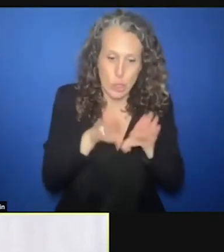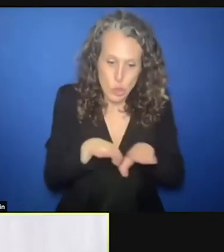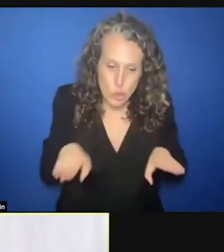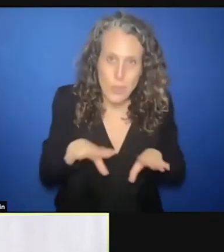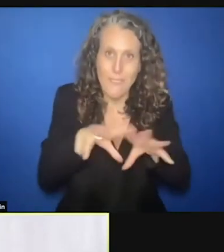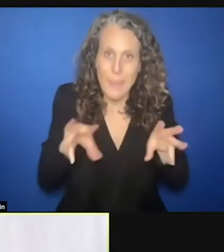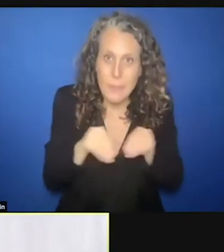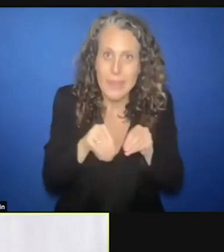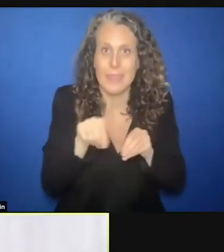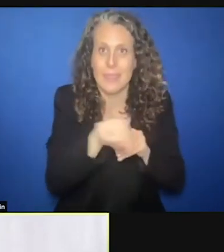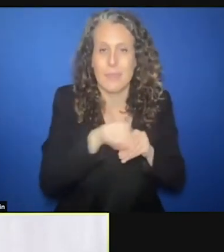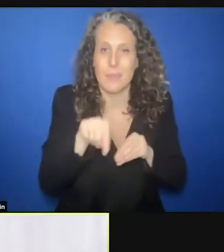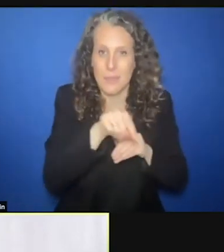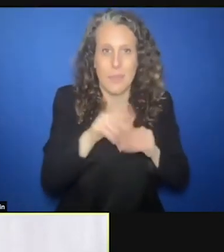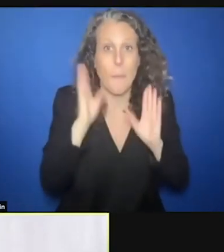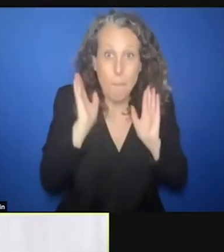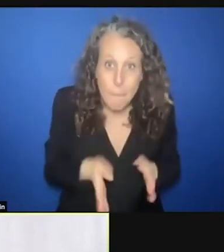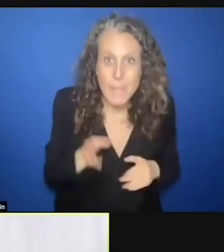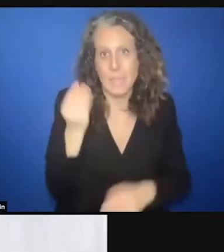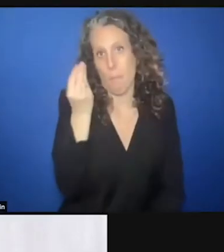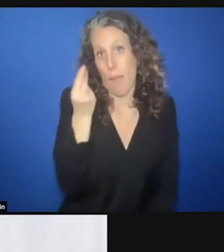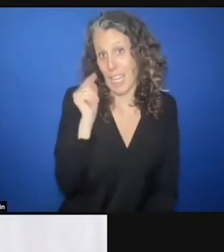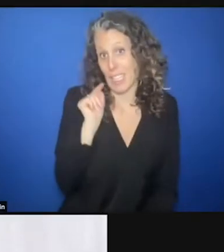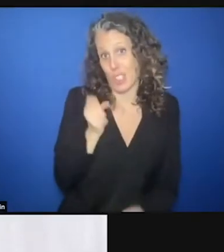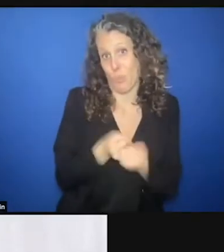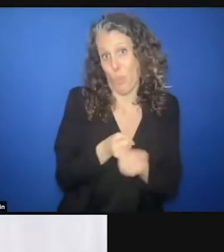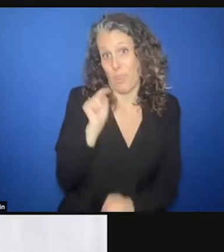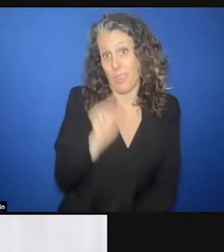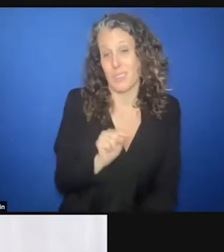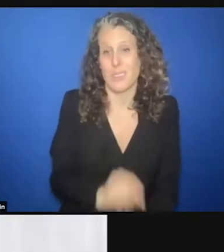need significant resources. Over to you. >> CHRIS GUNNESS: A couple of very quick